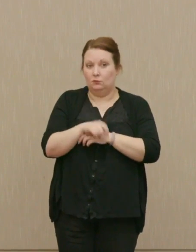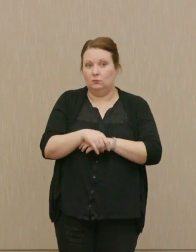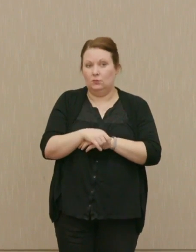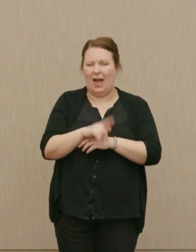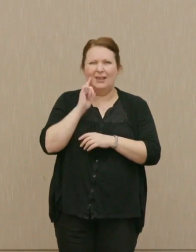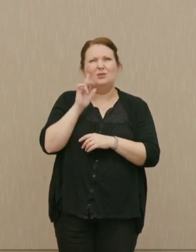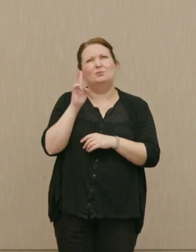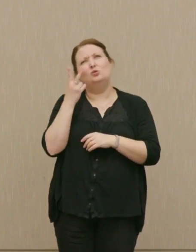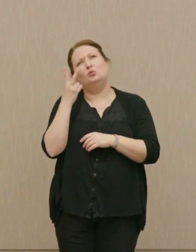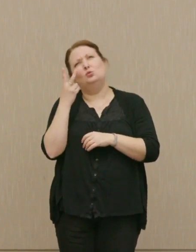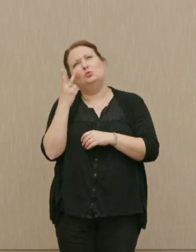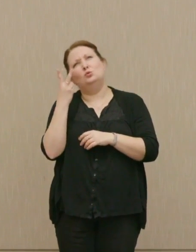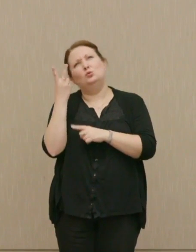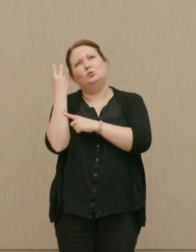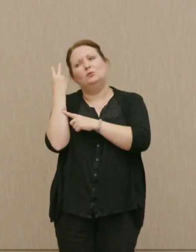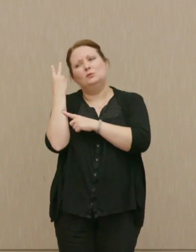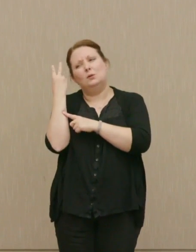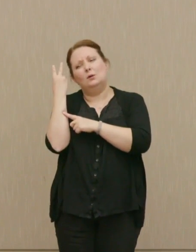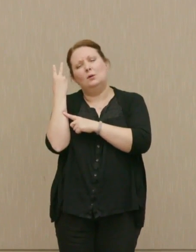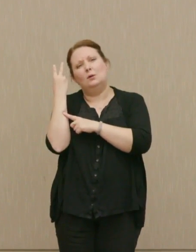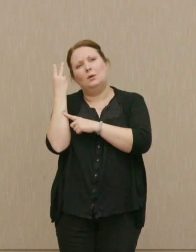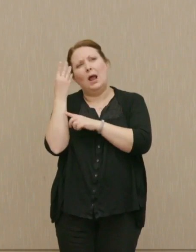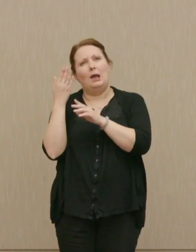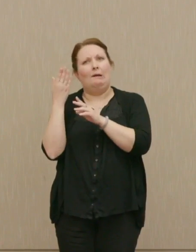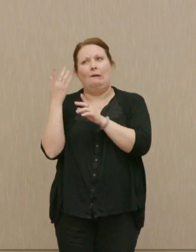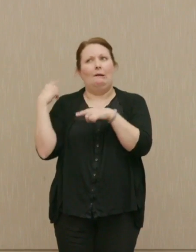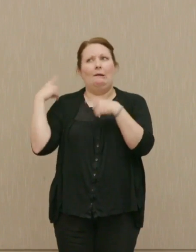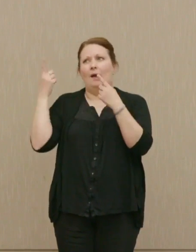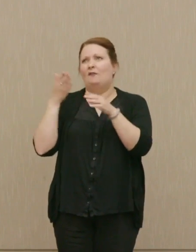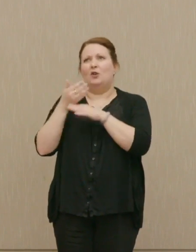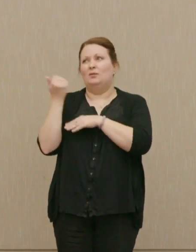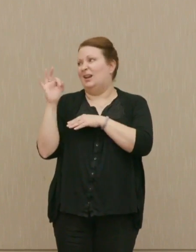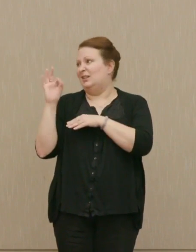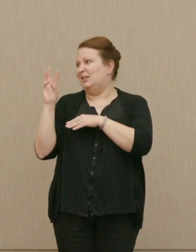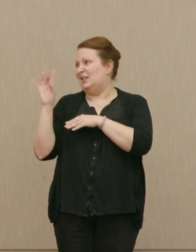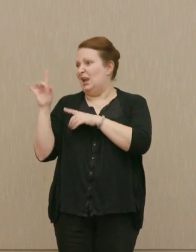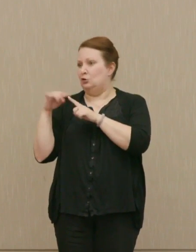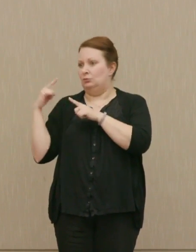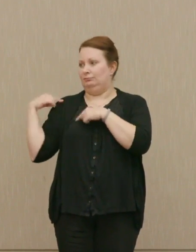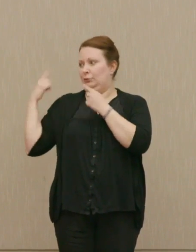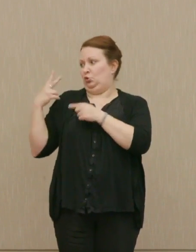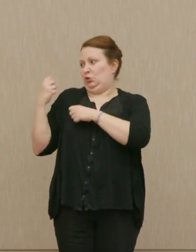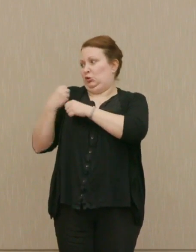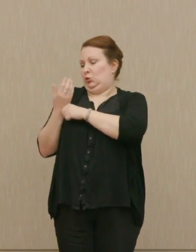two years ago at the most, after all this time, '68 till now, that it was revealed that